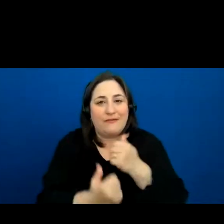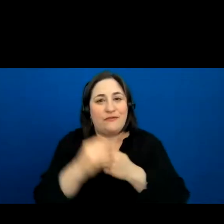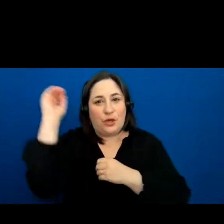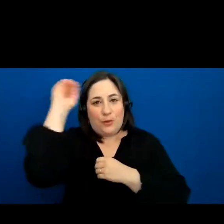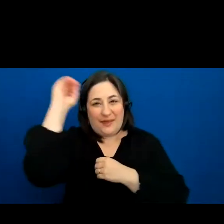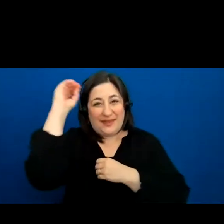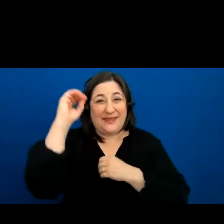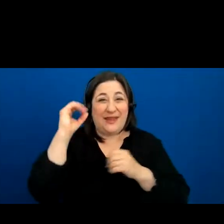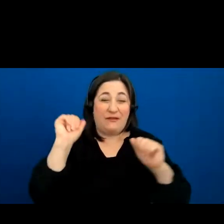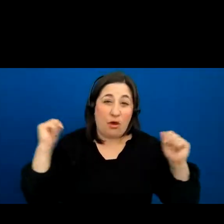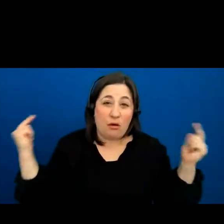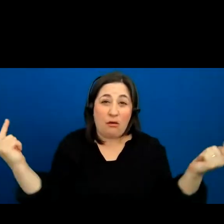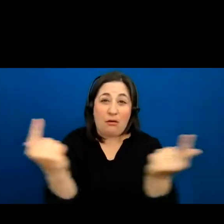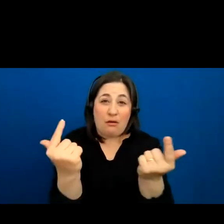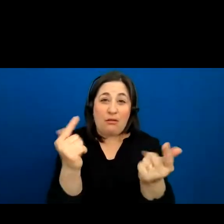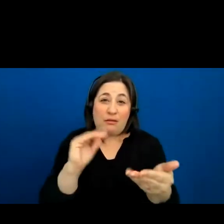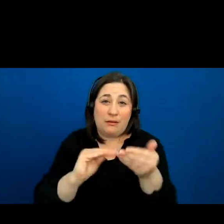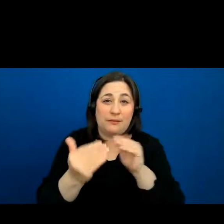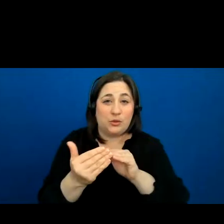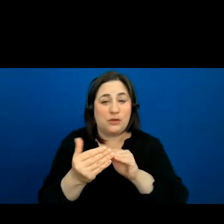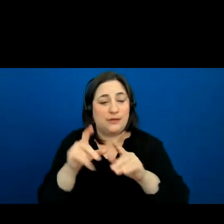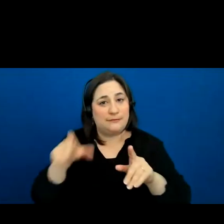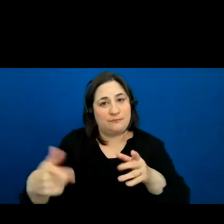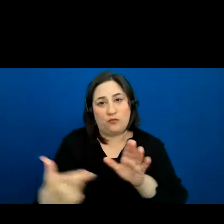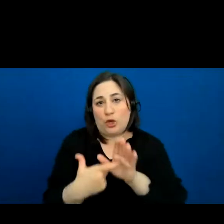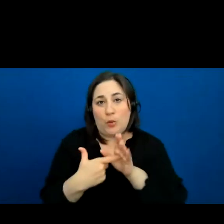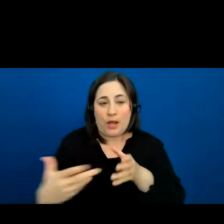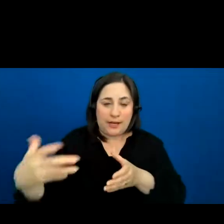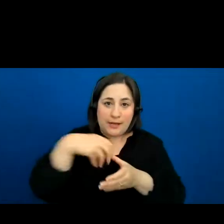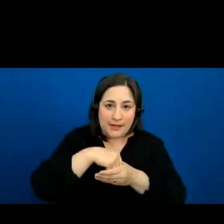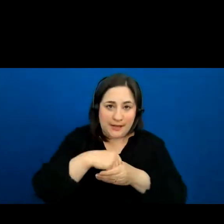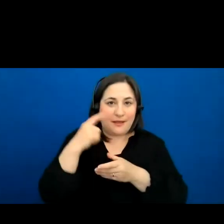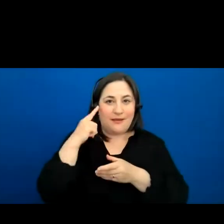to make a whole picture. Fly kind of represents, you know,